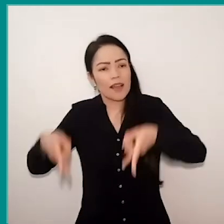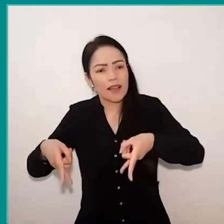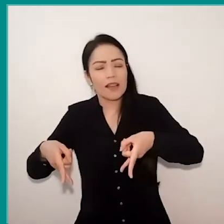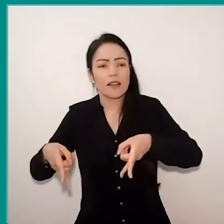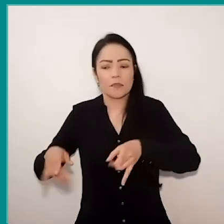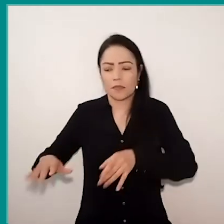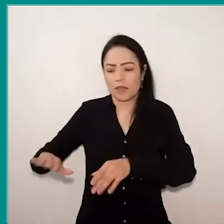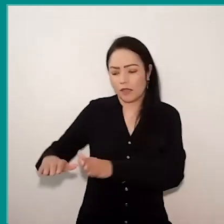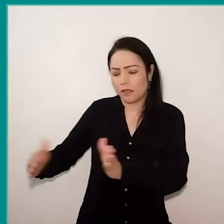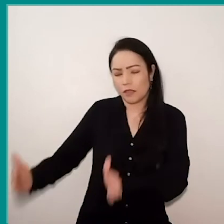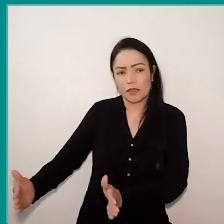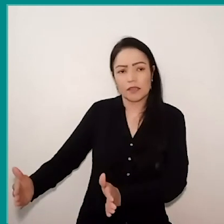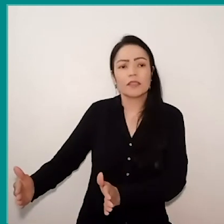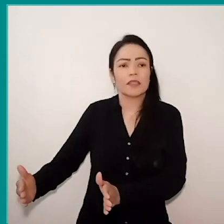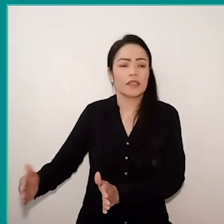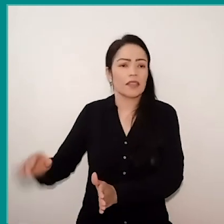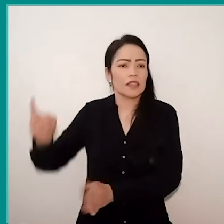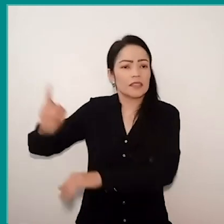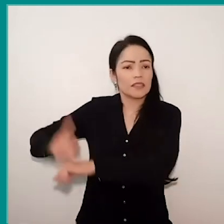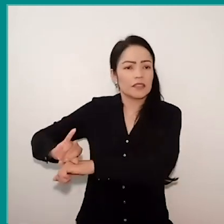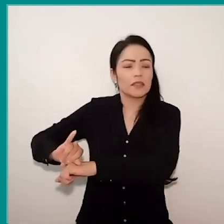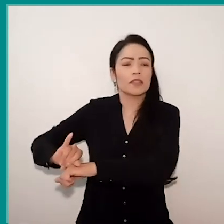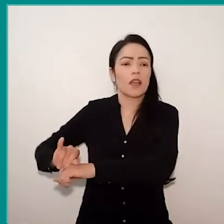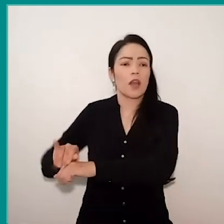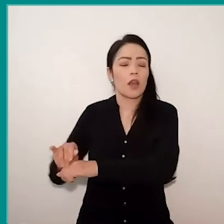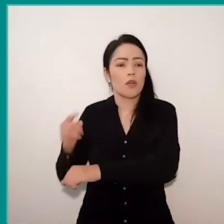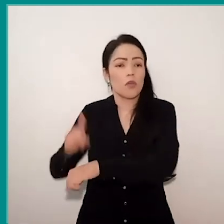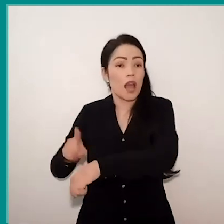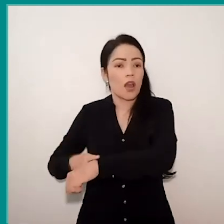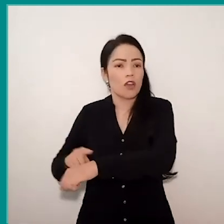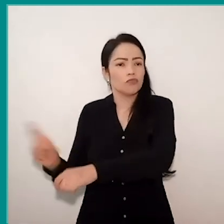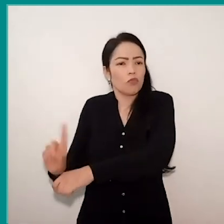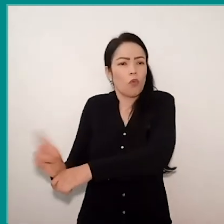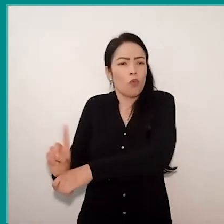On top of the nightstand, has an alarm clock, and, on the wall, has a shelf,